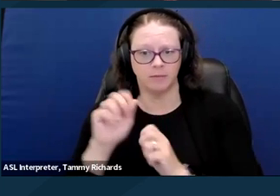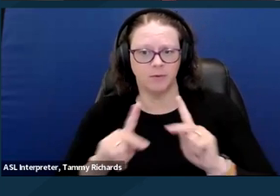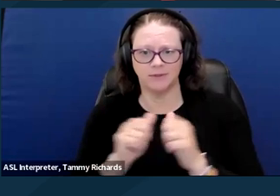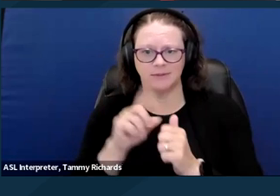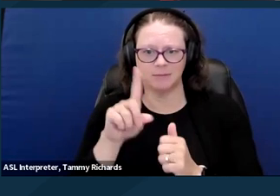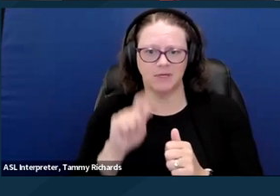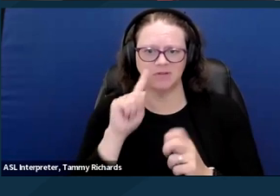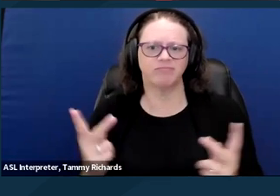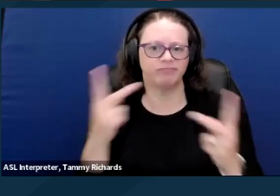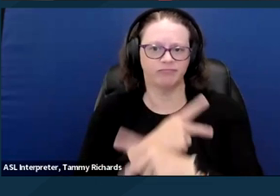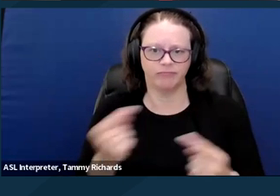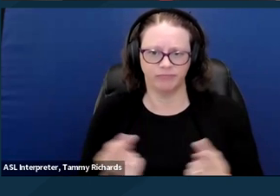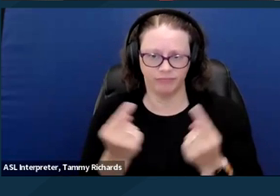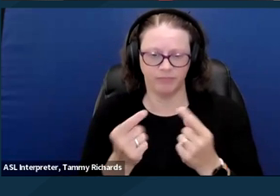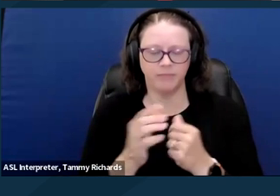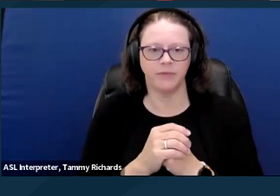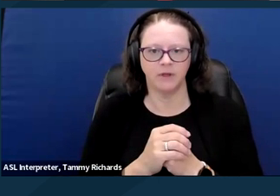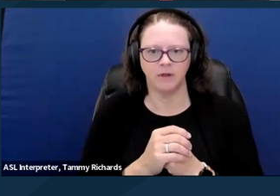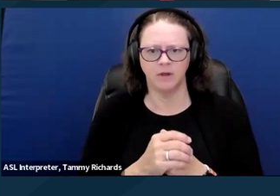So what do we do? We do something.